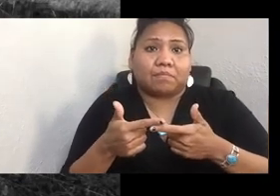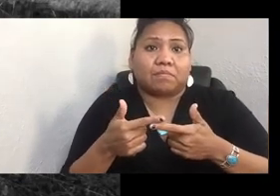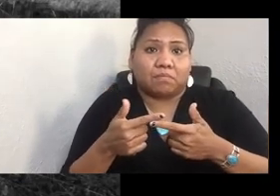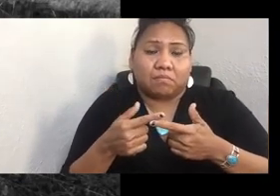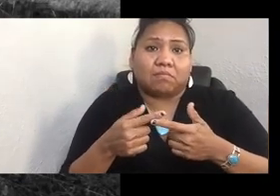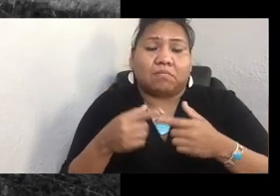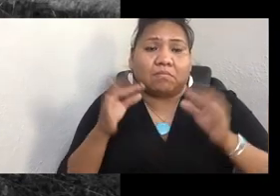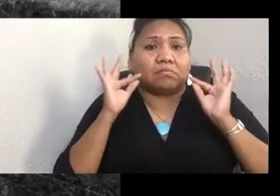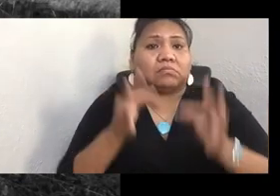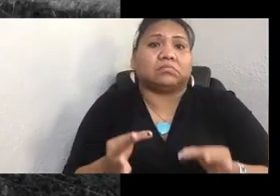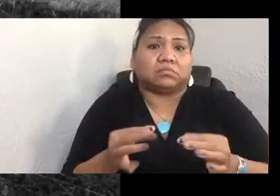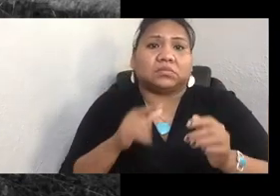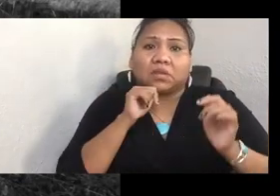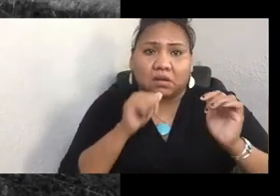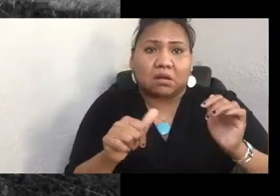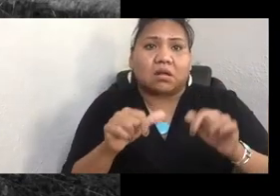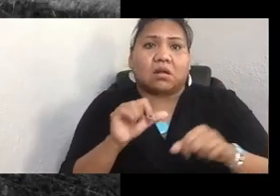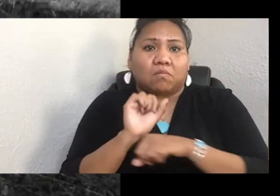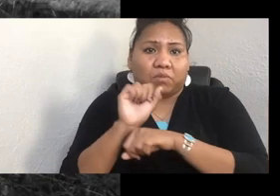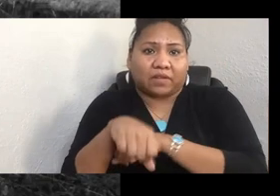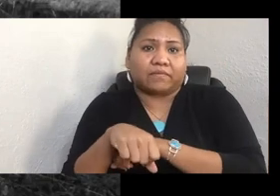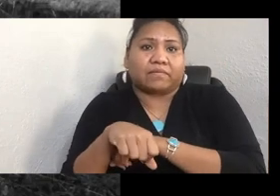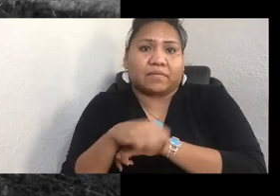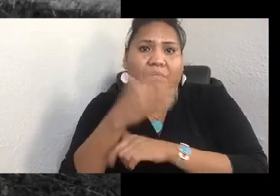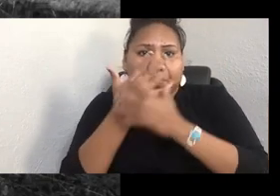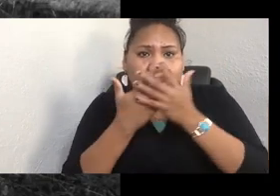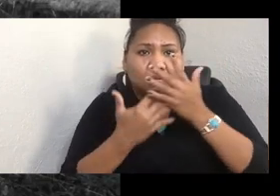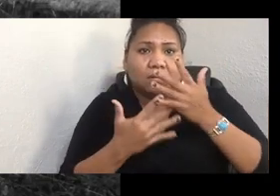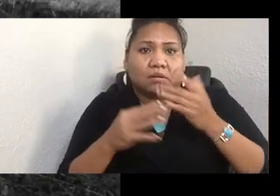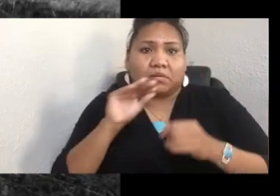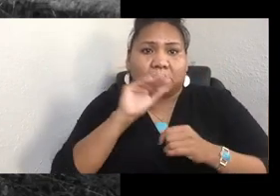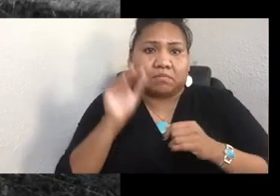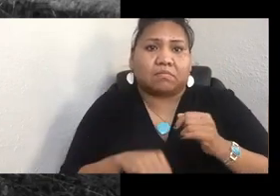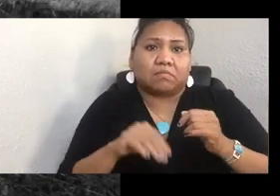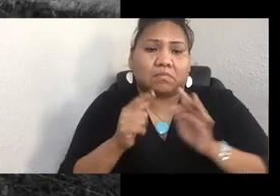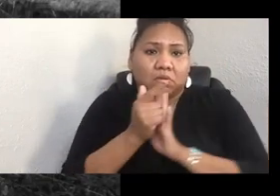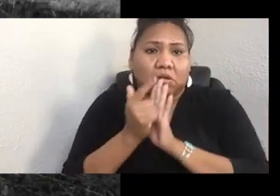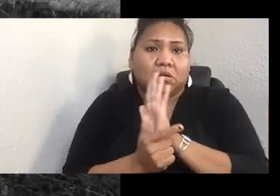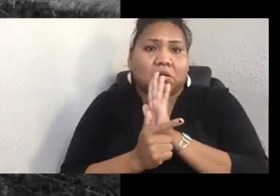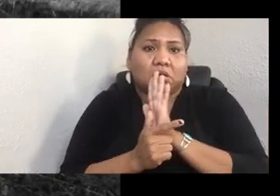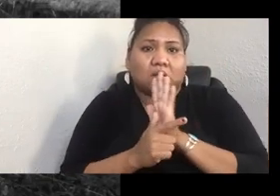policies, we're rendering ourselves extinct.